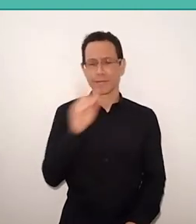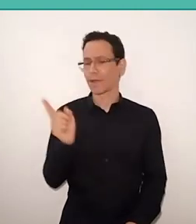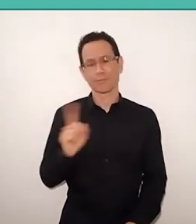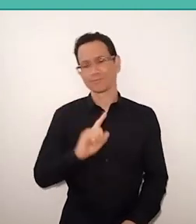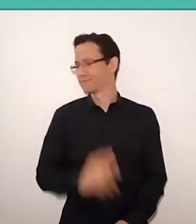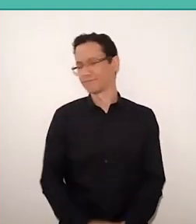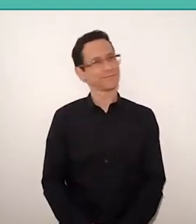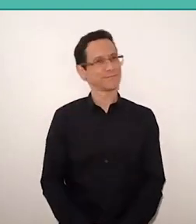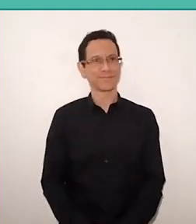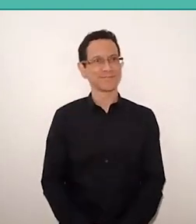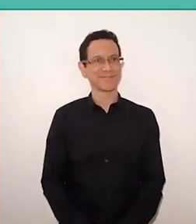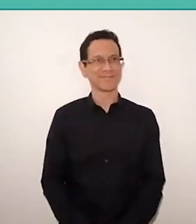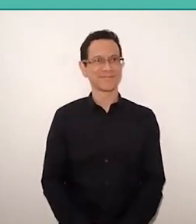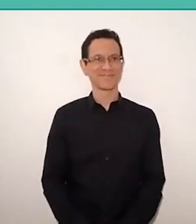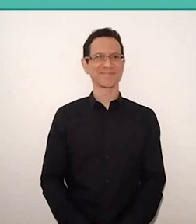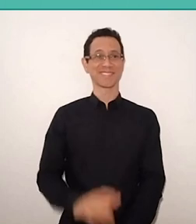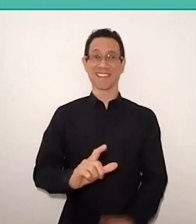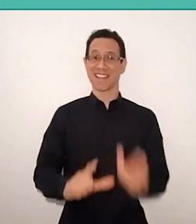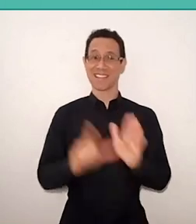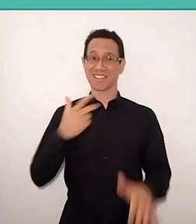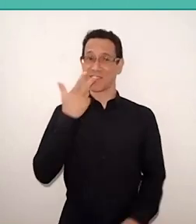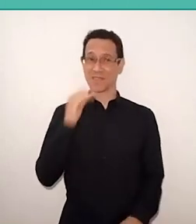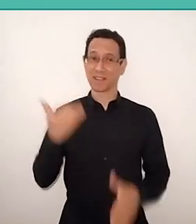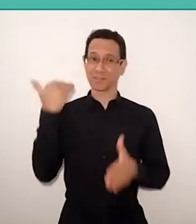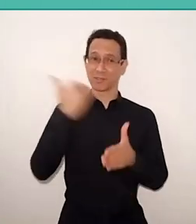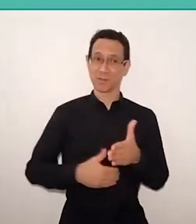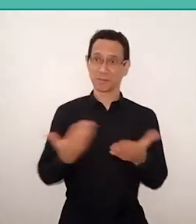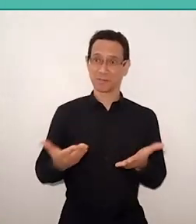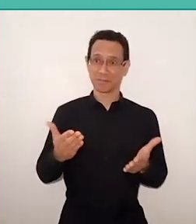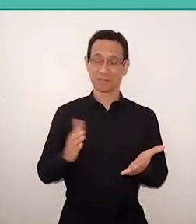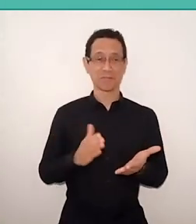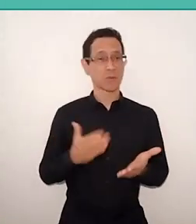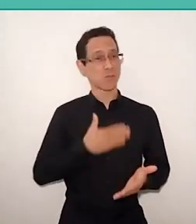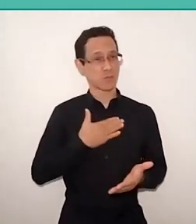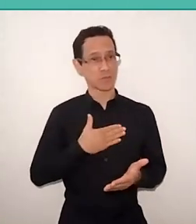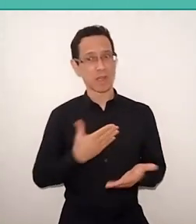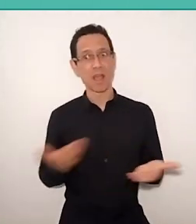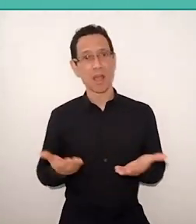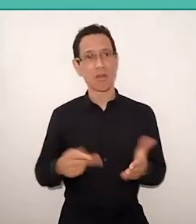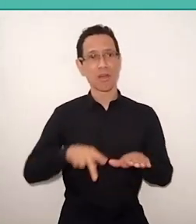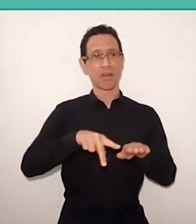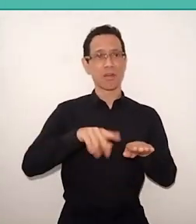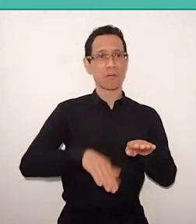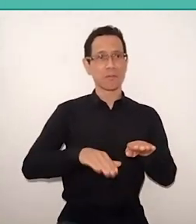when I explained that would have discount. Very well. I bought it, it was a doll, which was the toast,